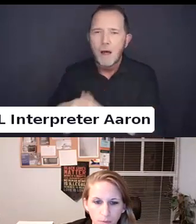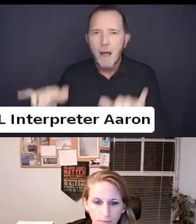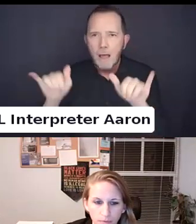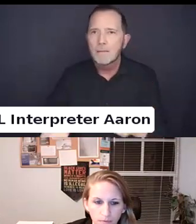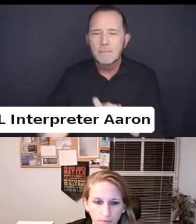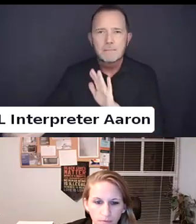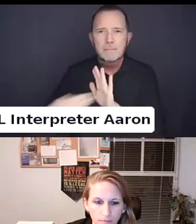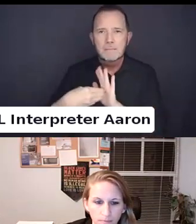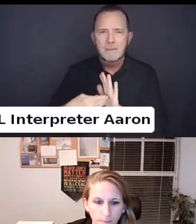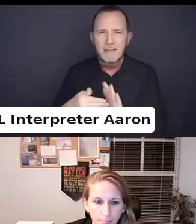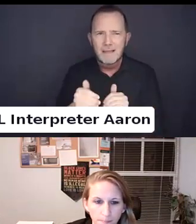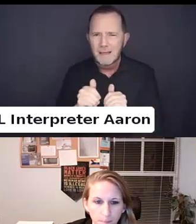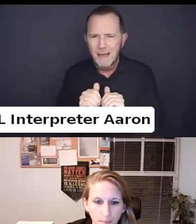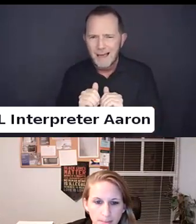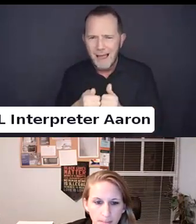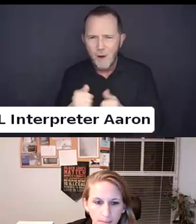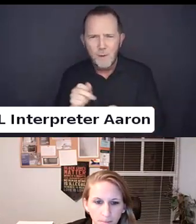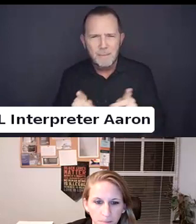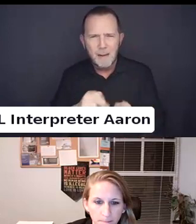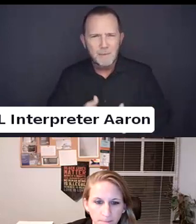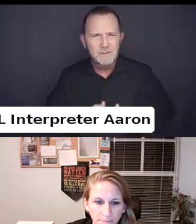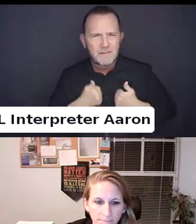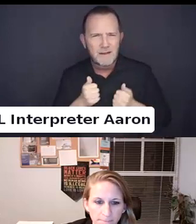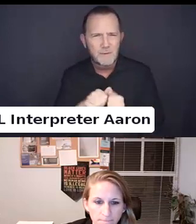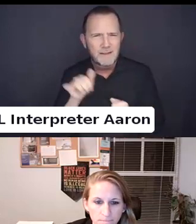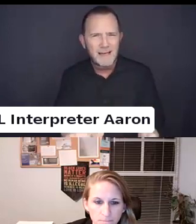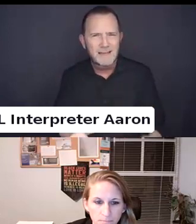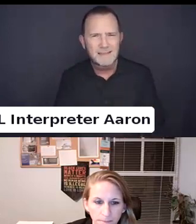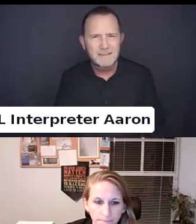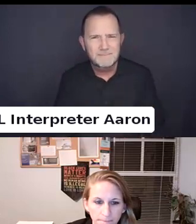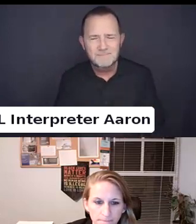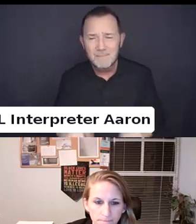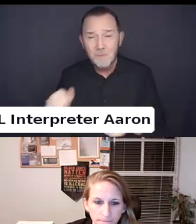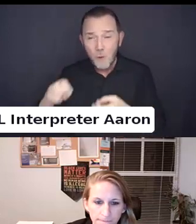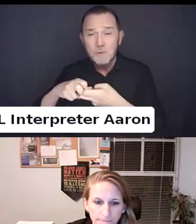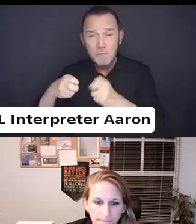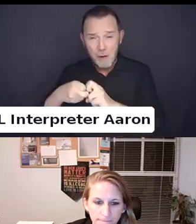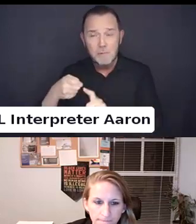It starts these issues are impacting adults but it is starting very young.